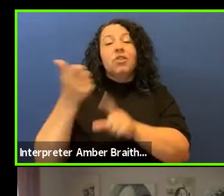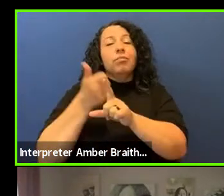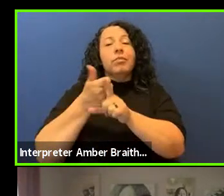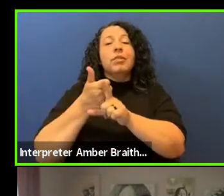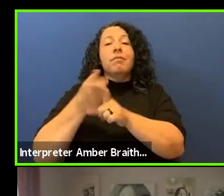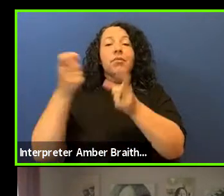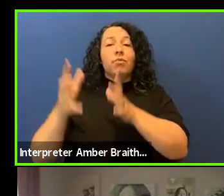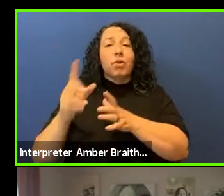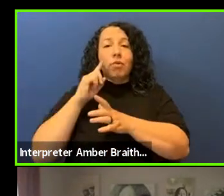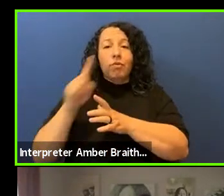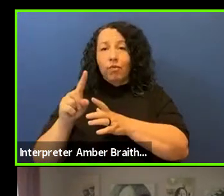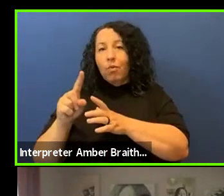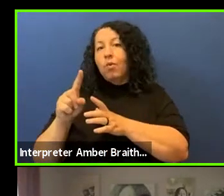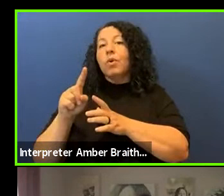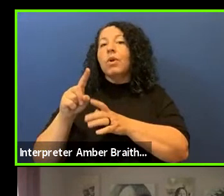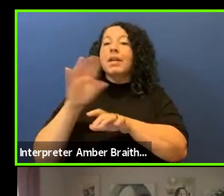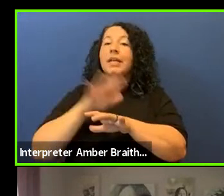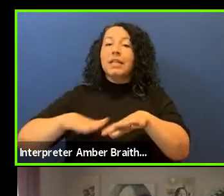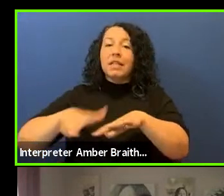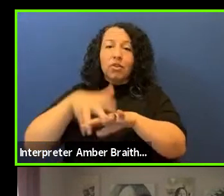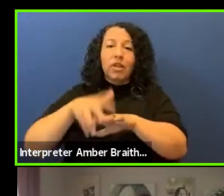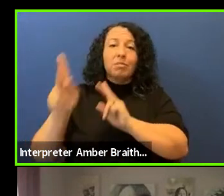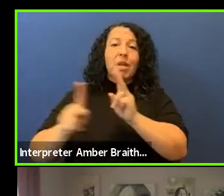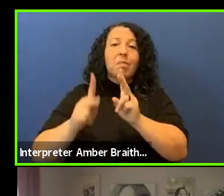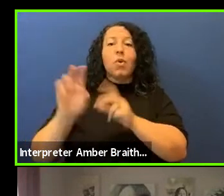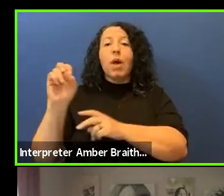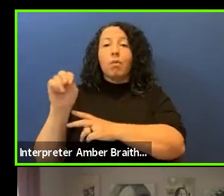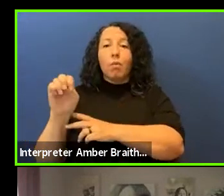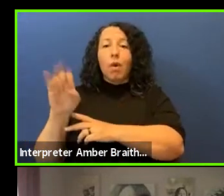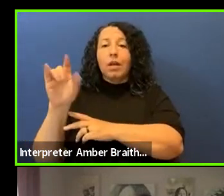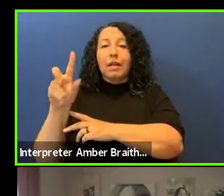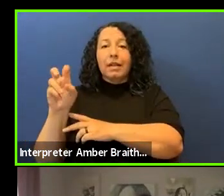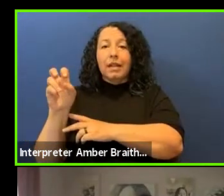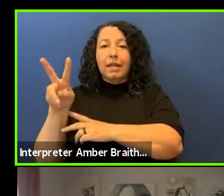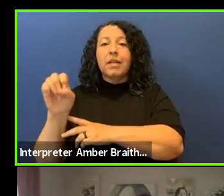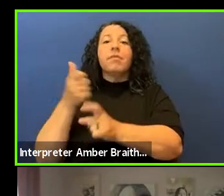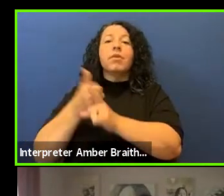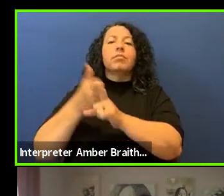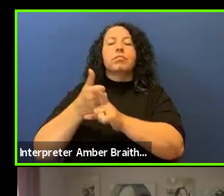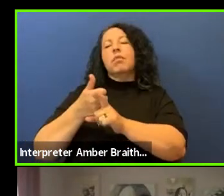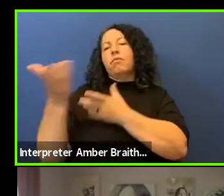and previously served in critical leadership positions for Native American Affairs under the